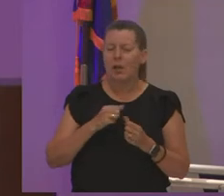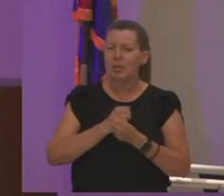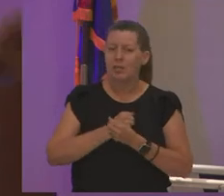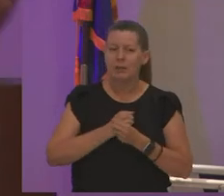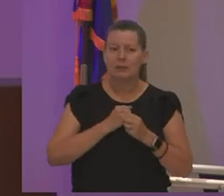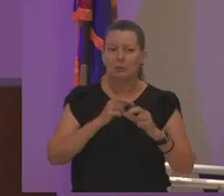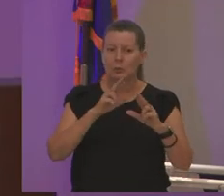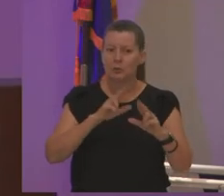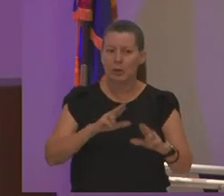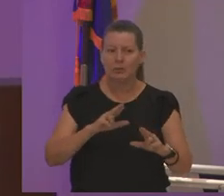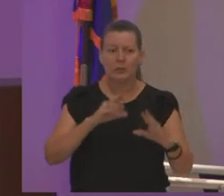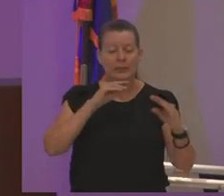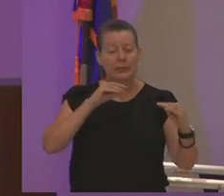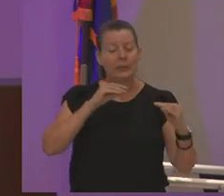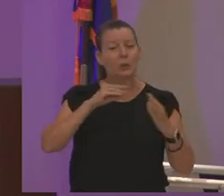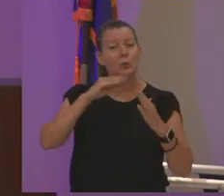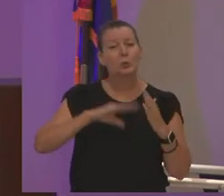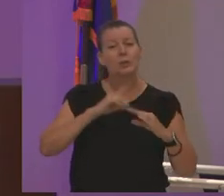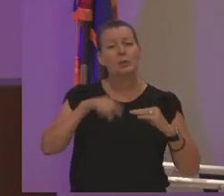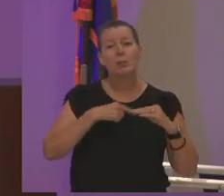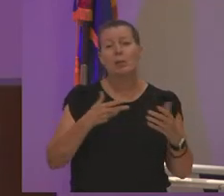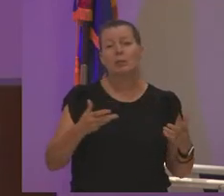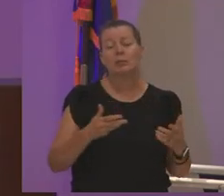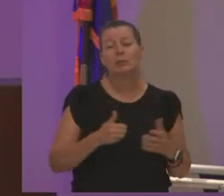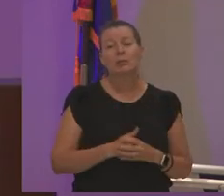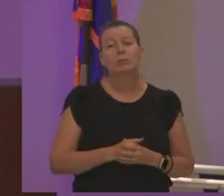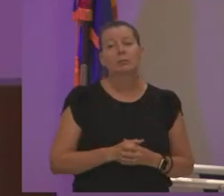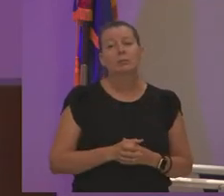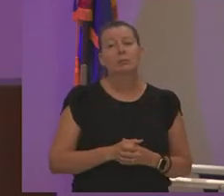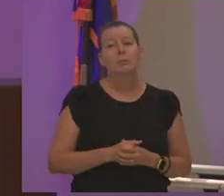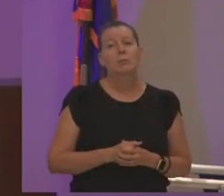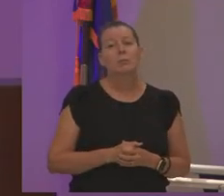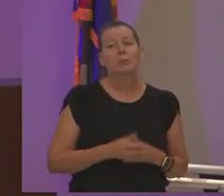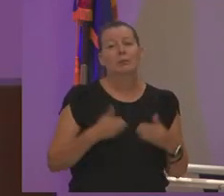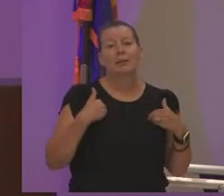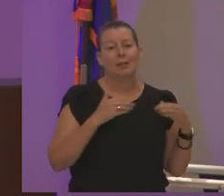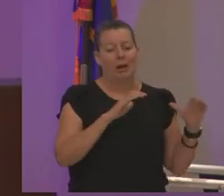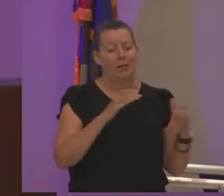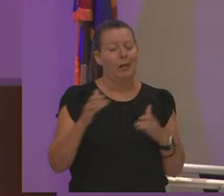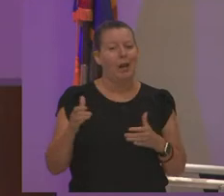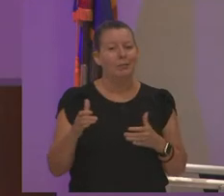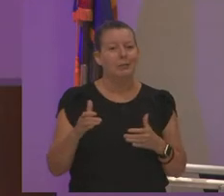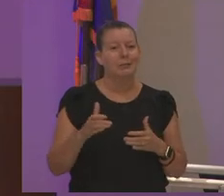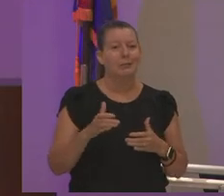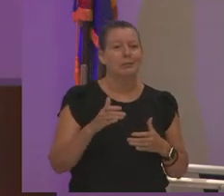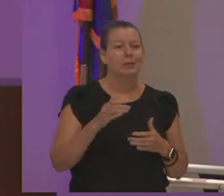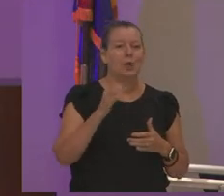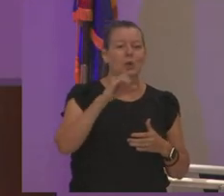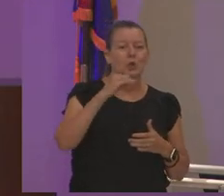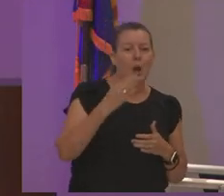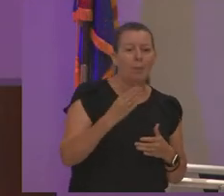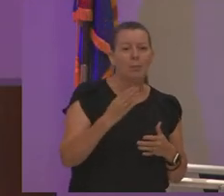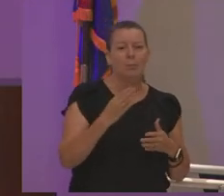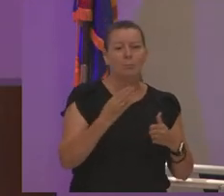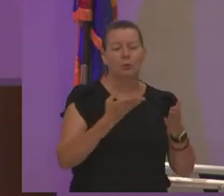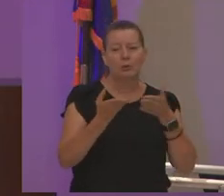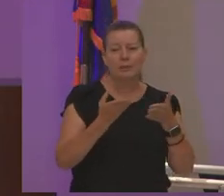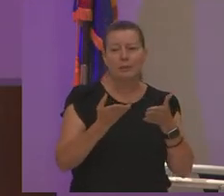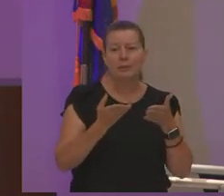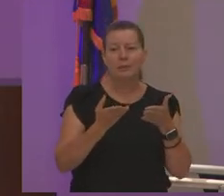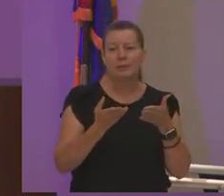teaches students about they have classes and job job services it also has the bottom floor